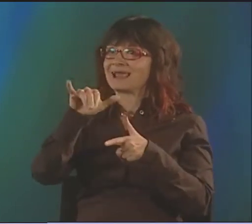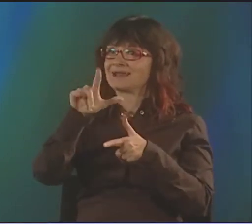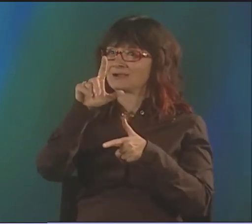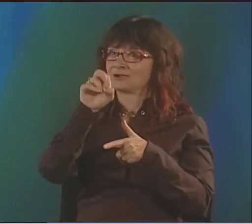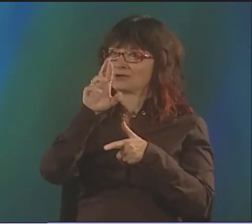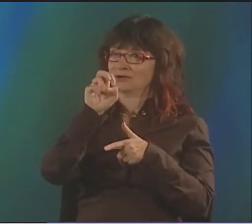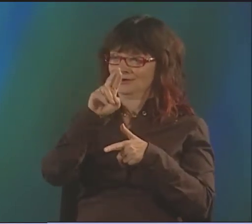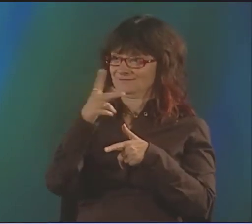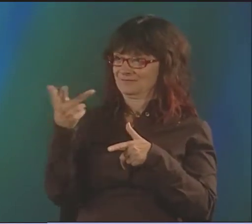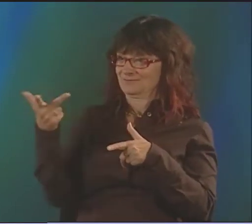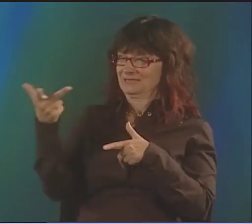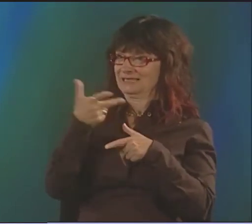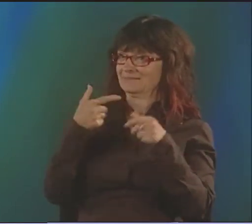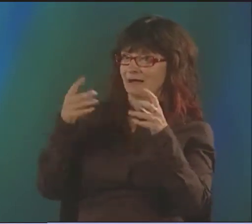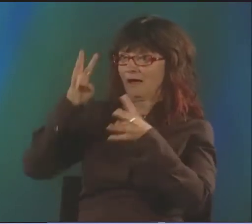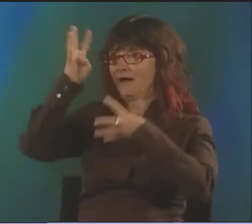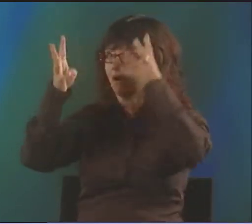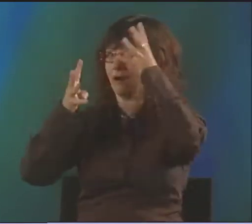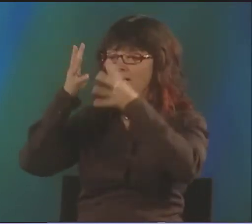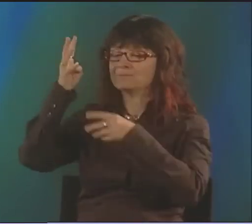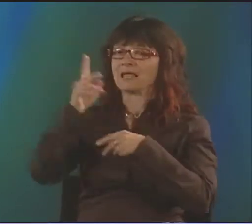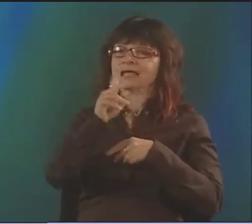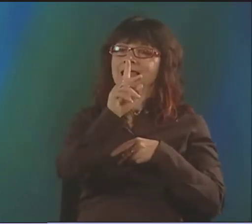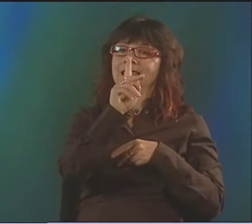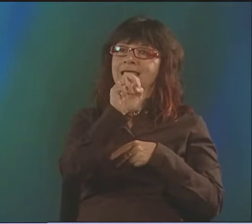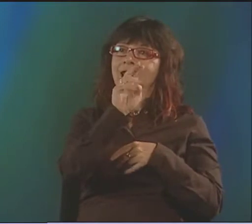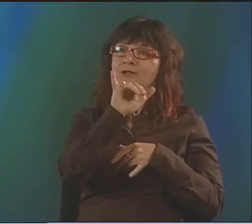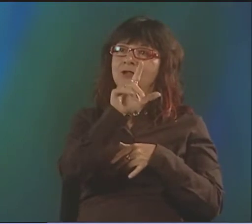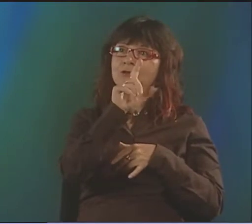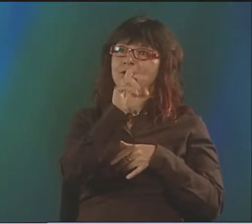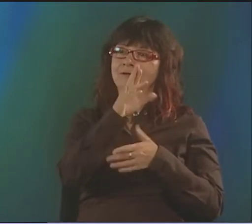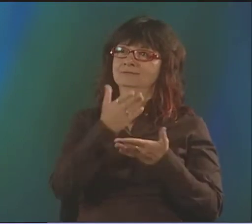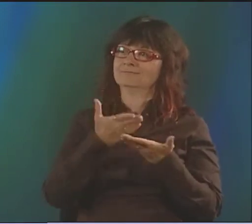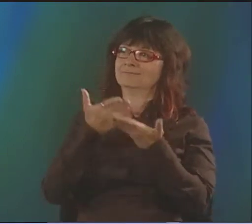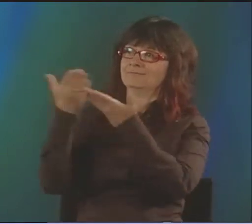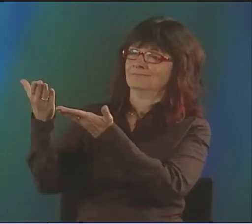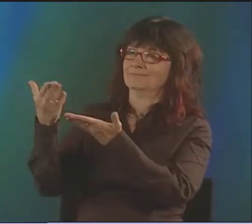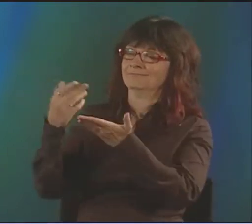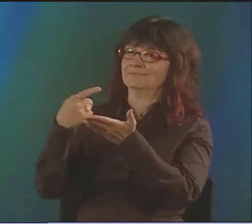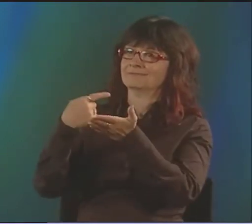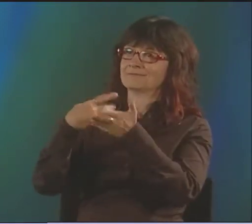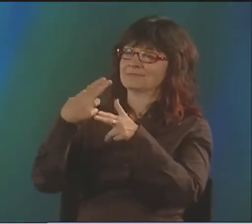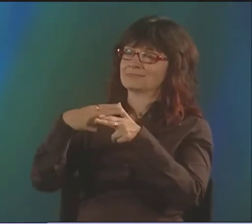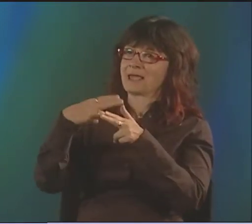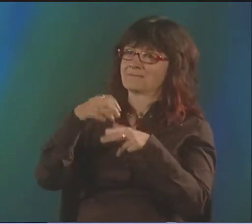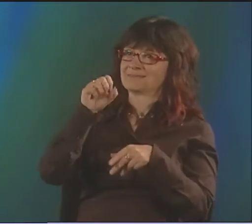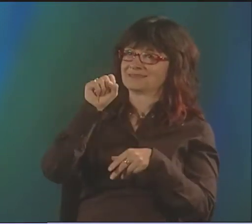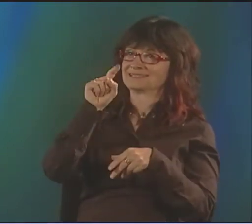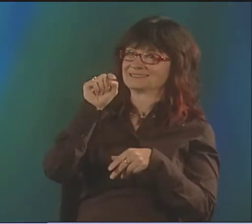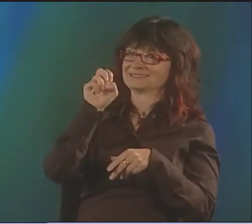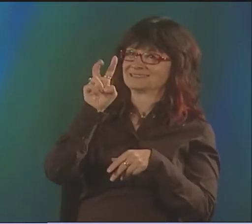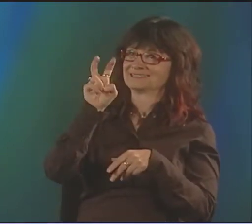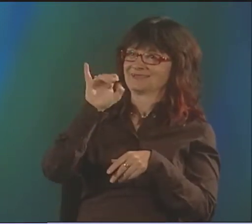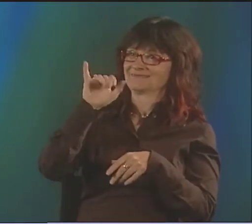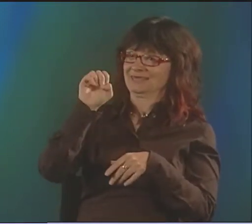WE WORK TOGETHER. AND ALSO KENNY LERNER WAS INVOLVED IN THIS. THE THREE OF US WOULD COME UP WITH IDEAS.